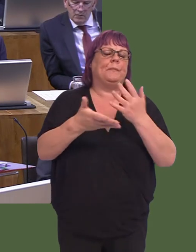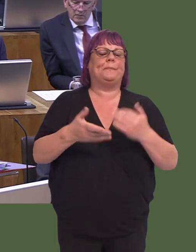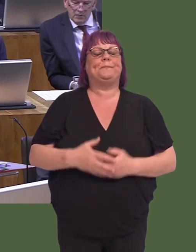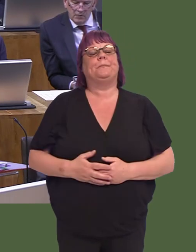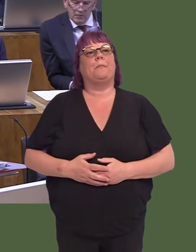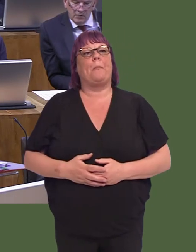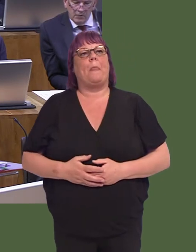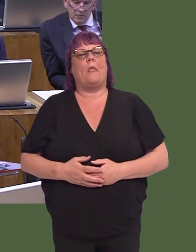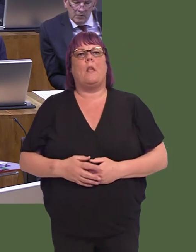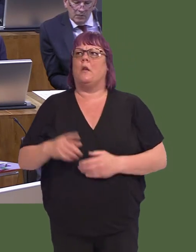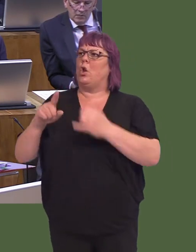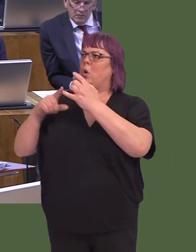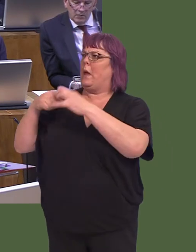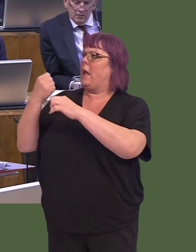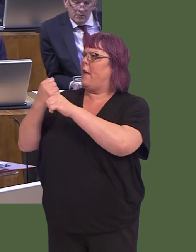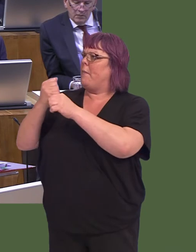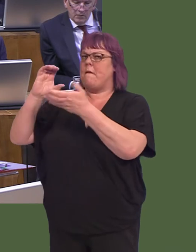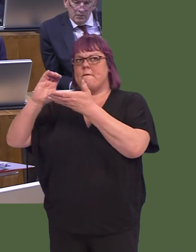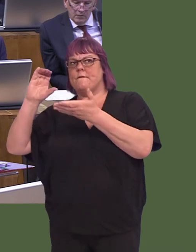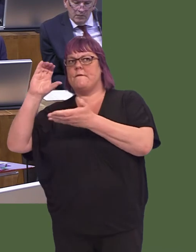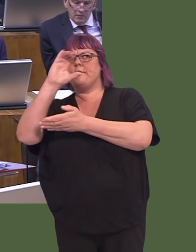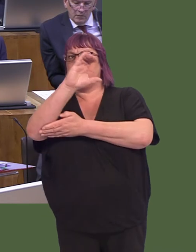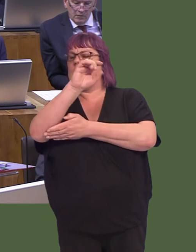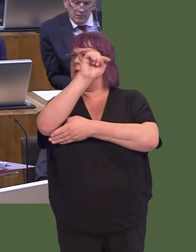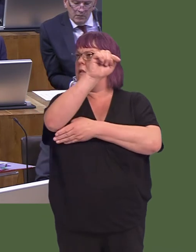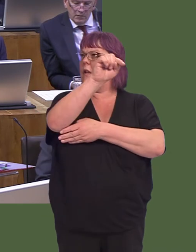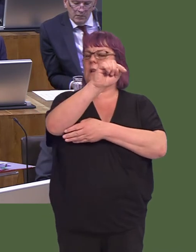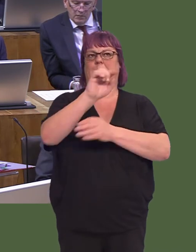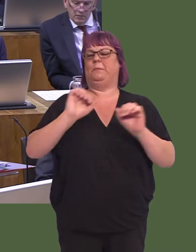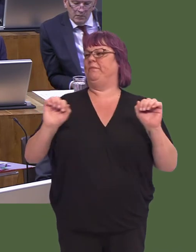At the moment, I donít see any kind of investment from the United Kingdom Government in the